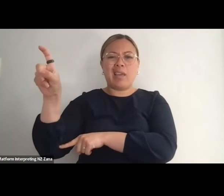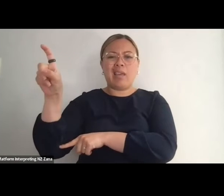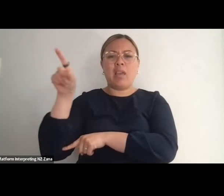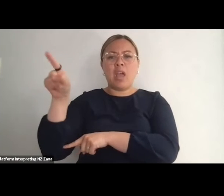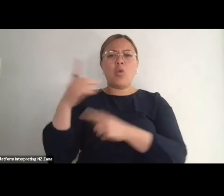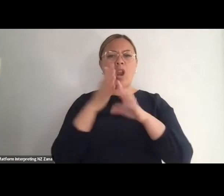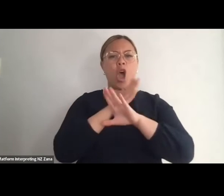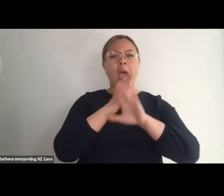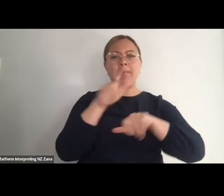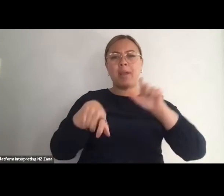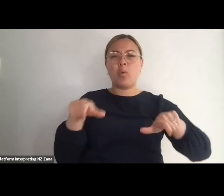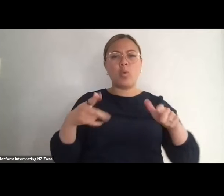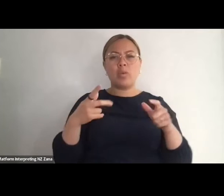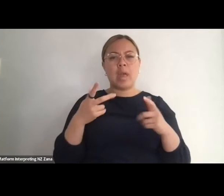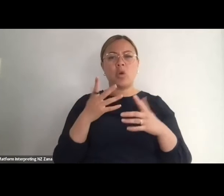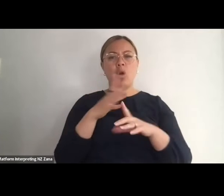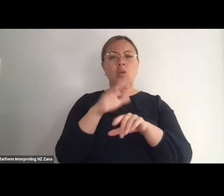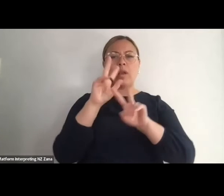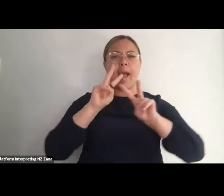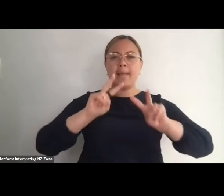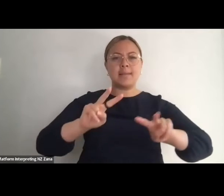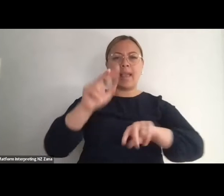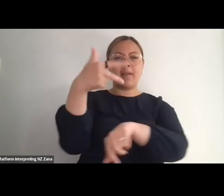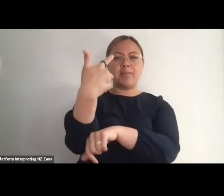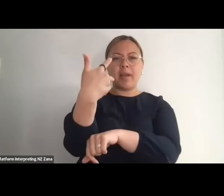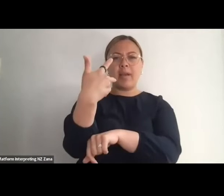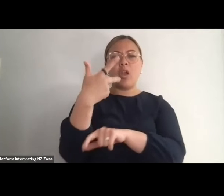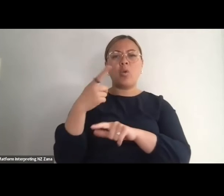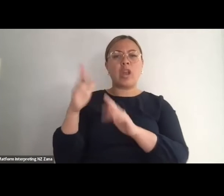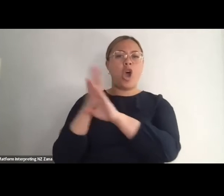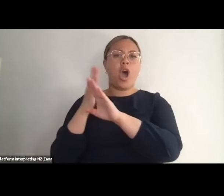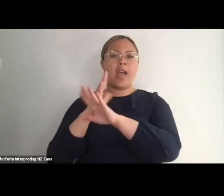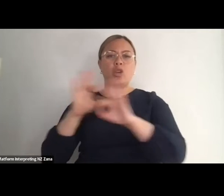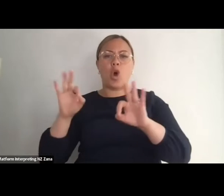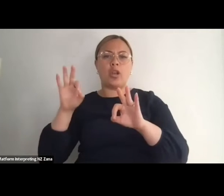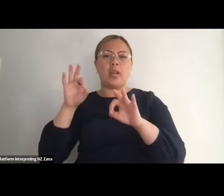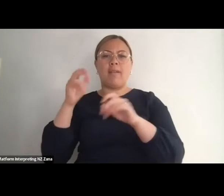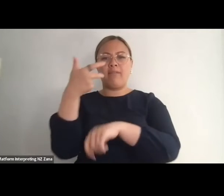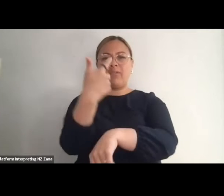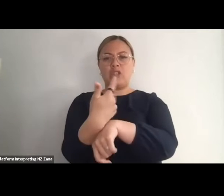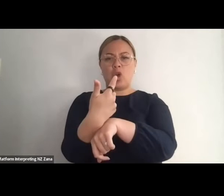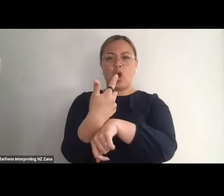Xan who's managing the back of house right now will be spotlighting the speakers who are speaking